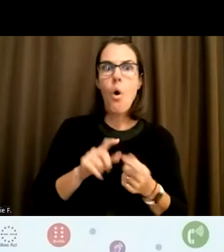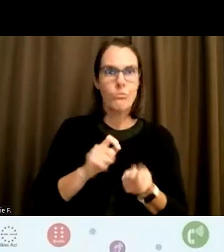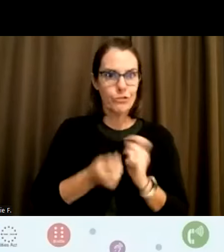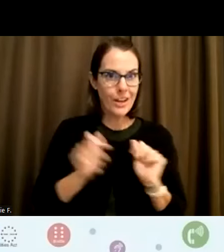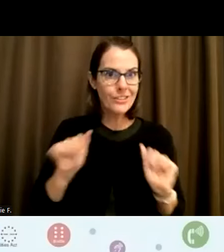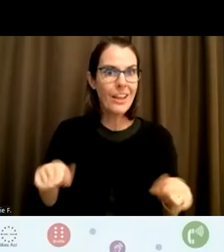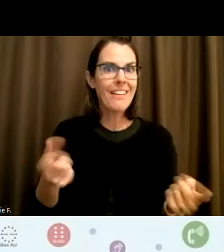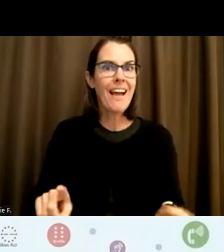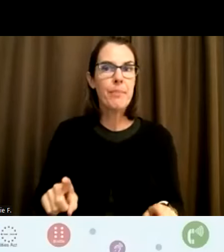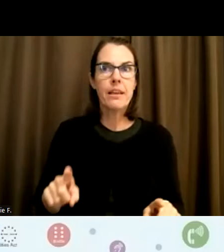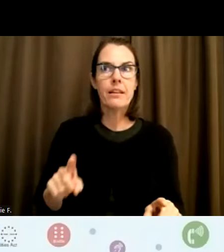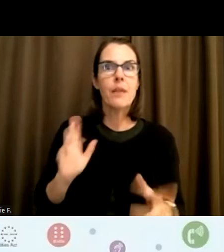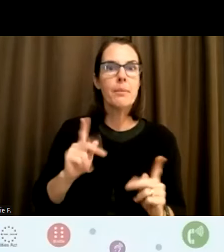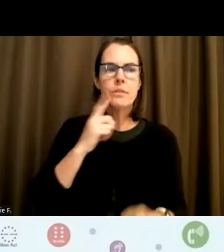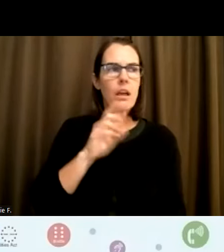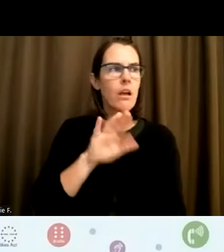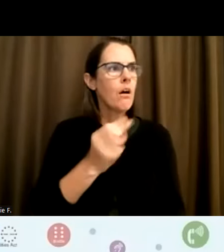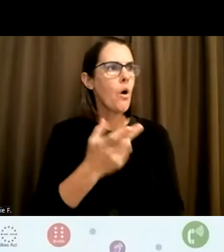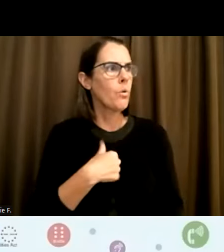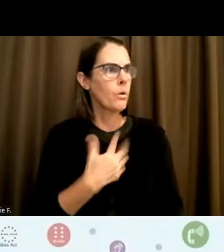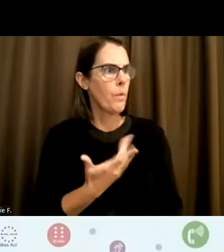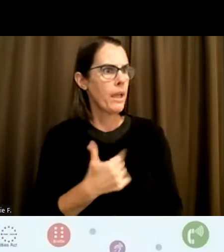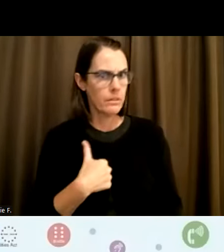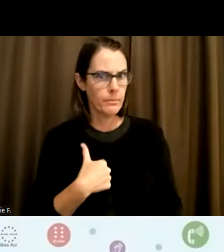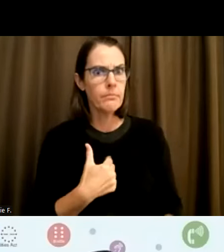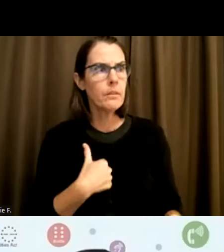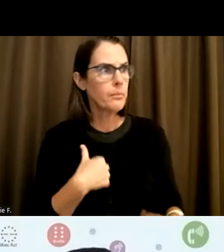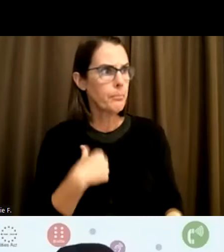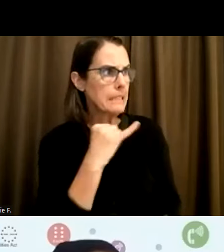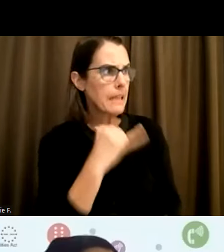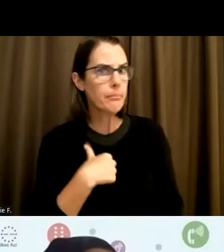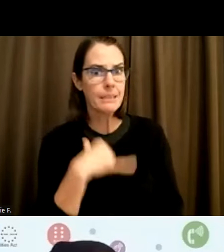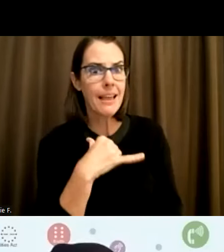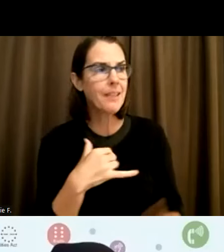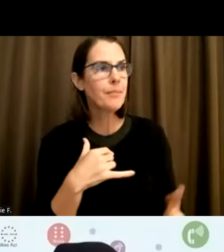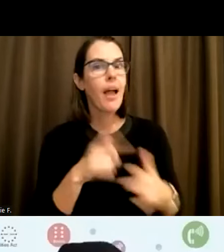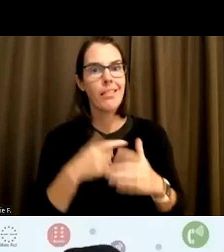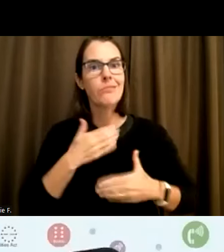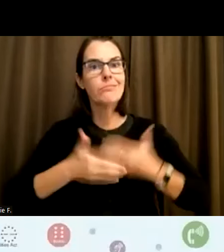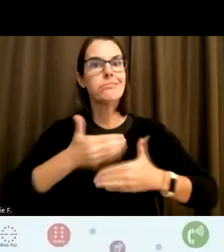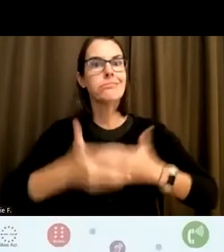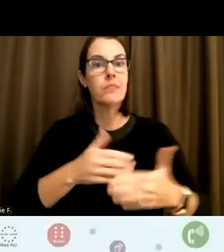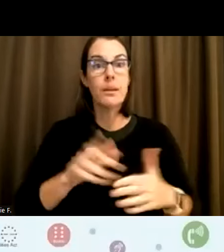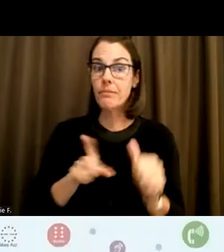And the reason is like, well, let's do something about this, right. And it's a process, but the process starts with us talking about it, really.